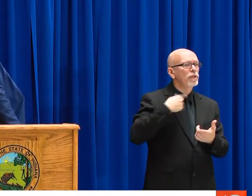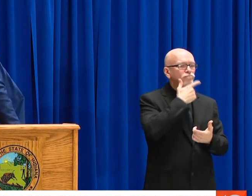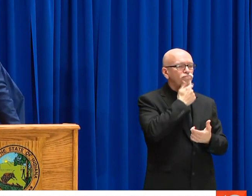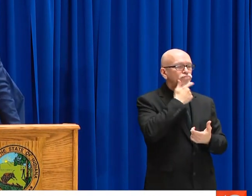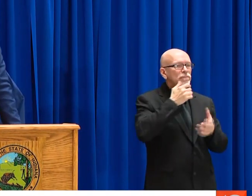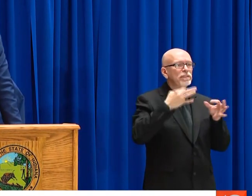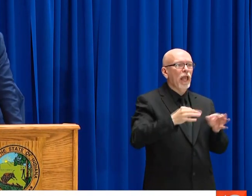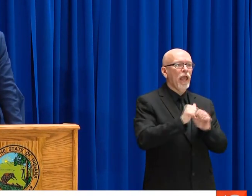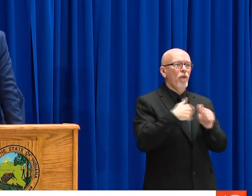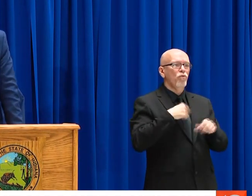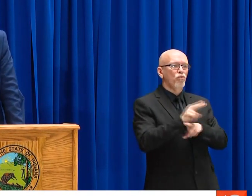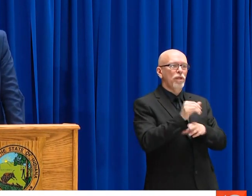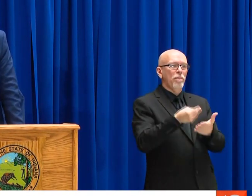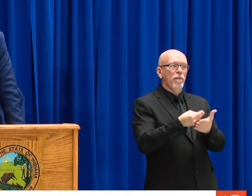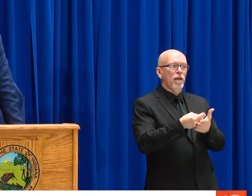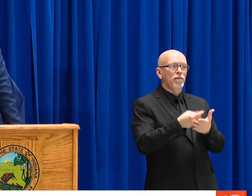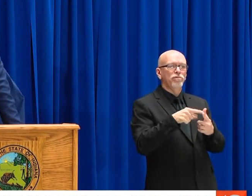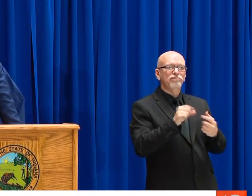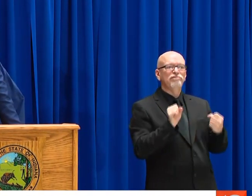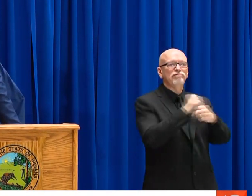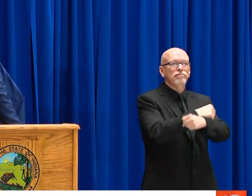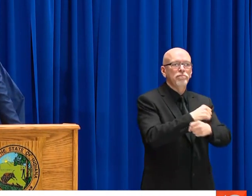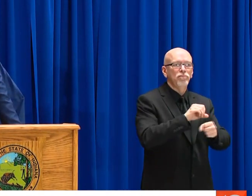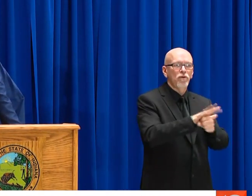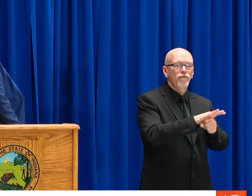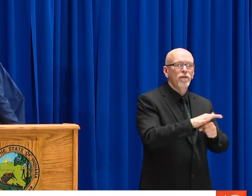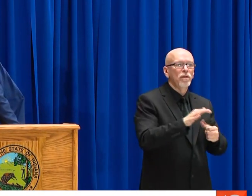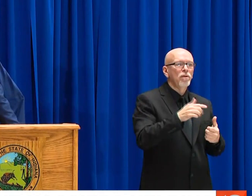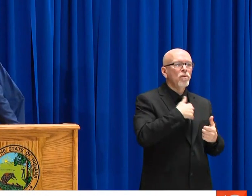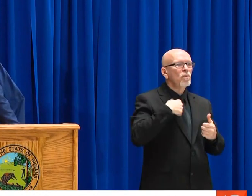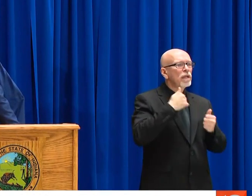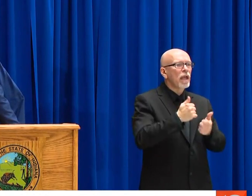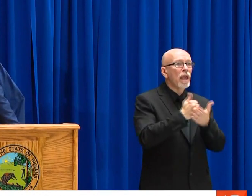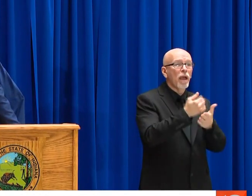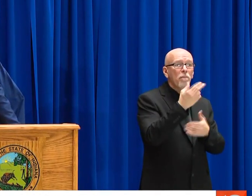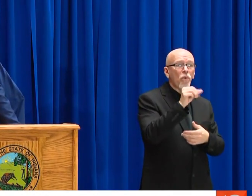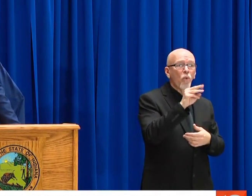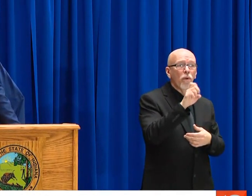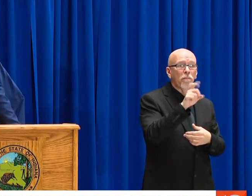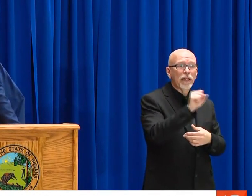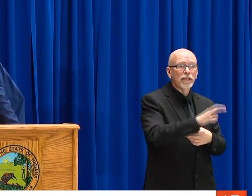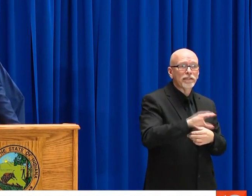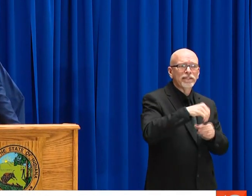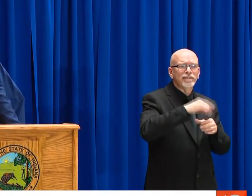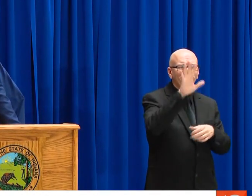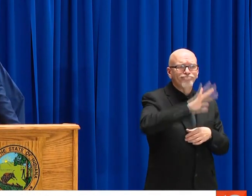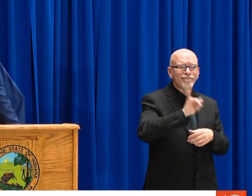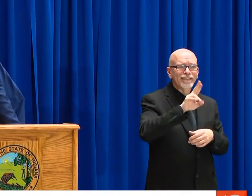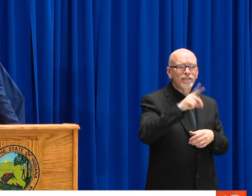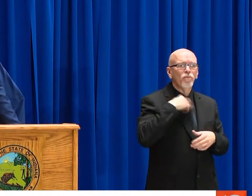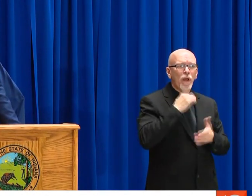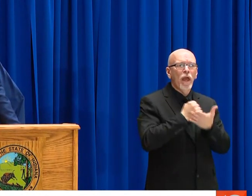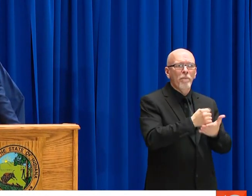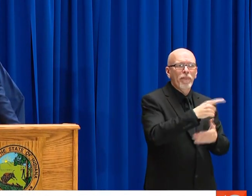MILLION DOLLARS FROM THE LILLY ENDOWMENT TO USE AS WE SEE FIT TO FIGHT BACK.